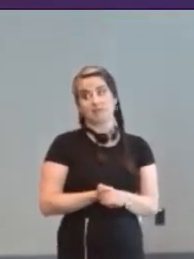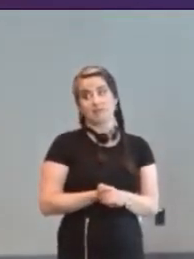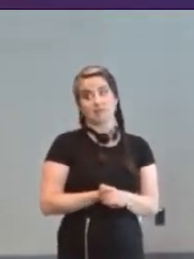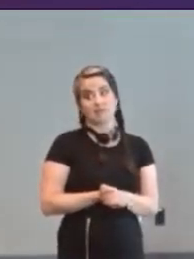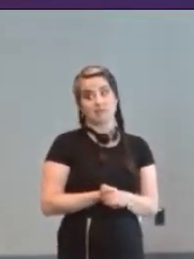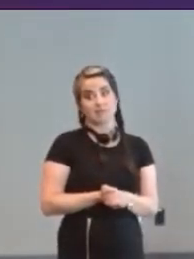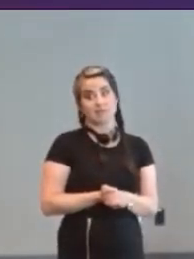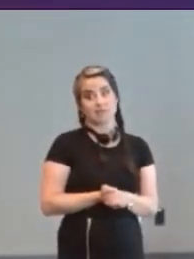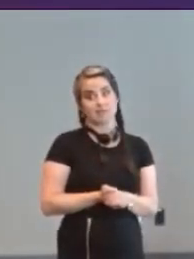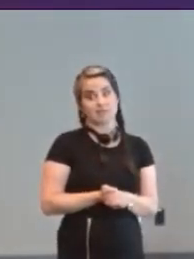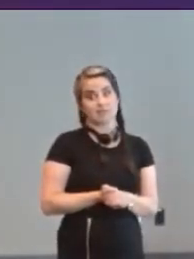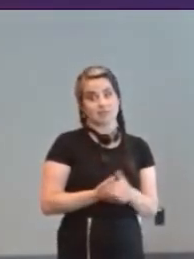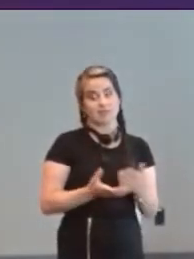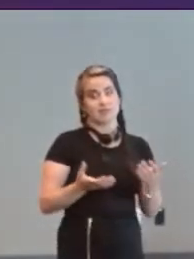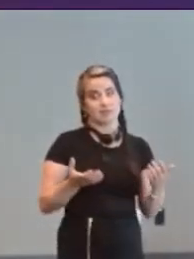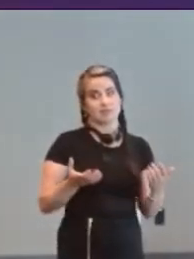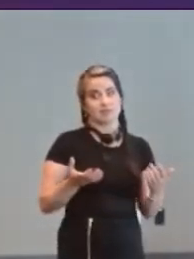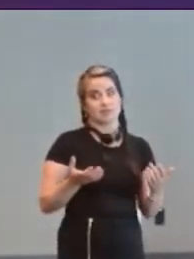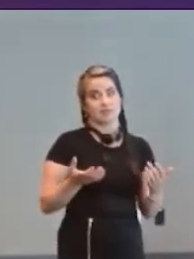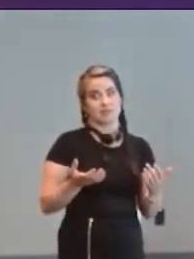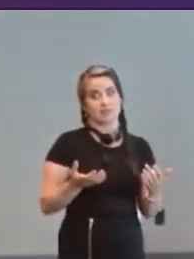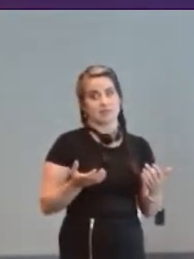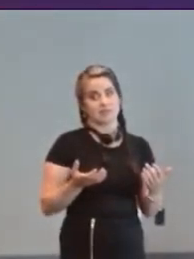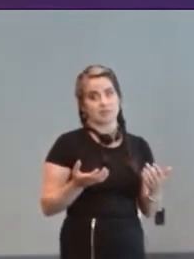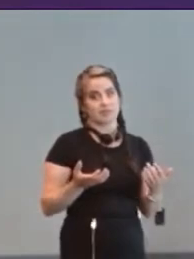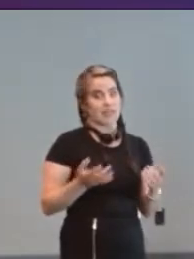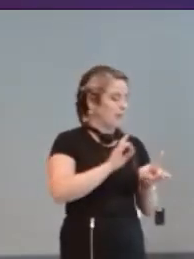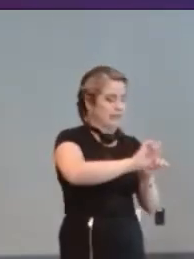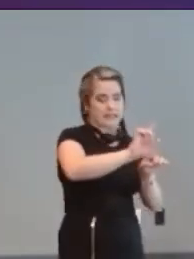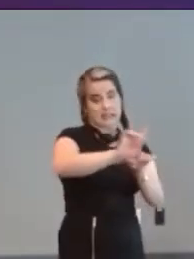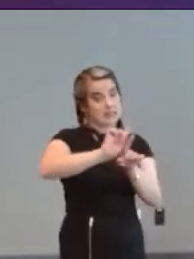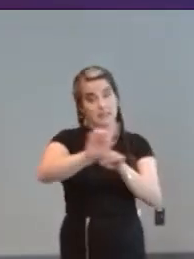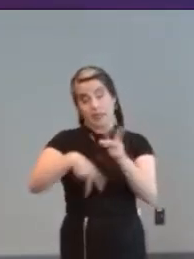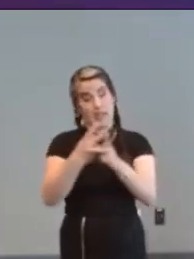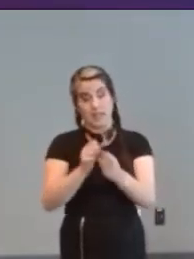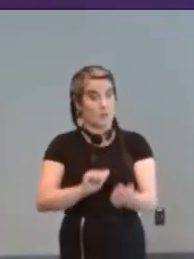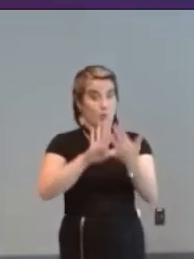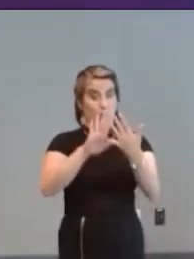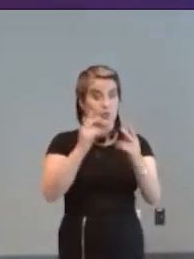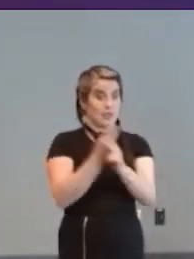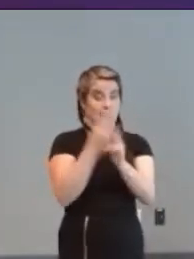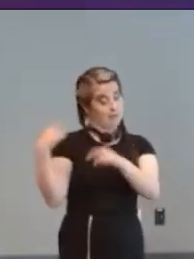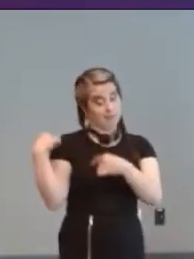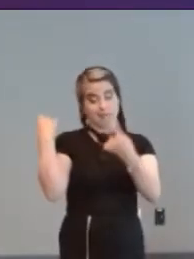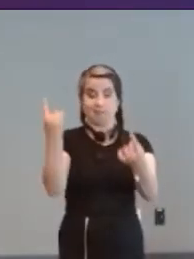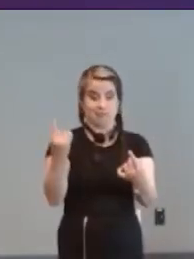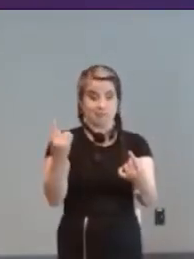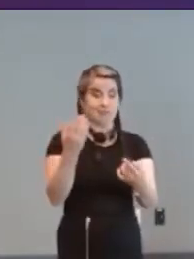everything... all sorts of approaches have worked in the past uh but people can involve